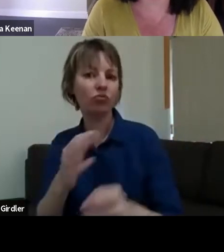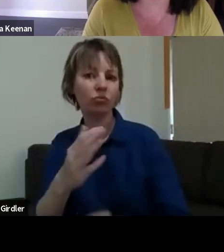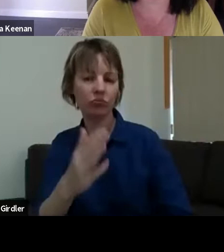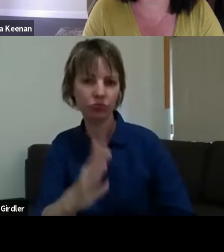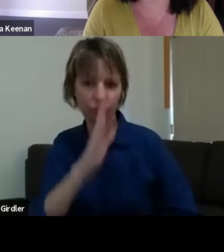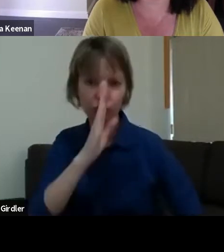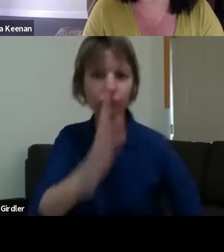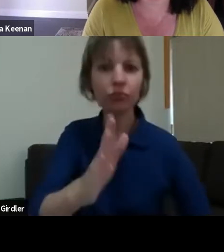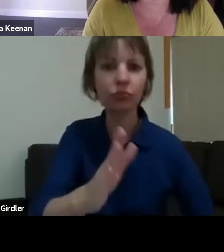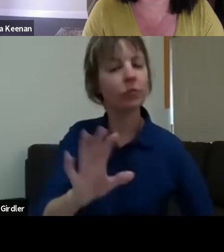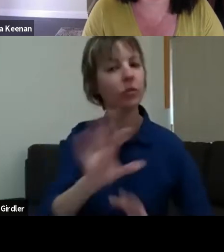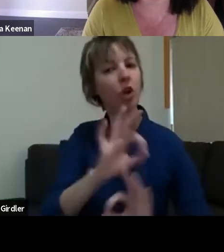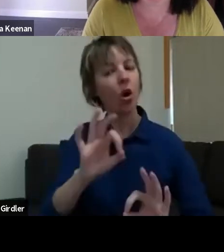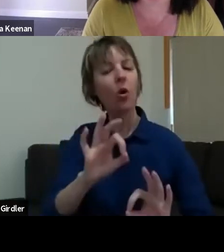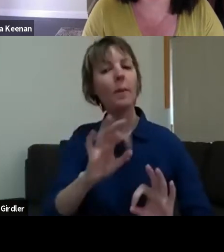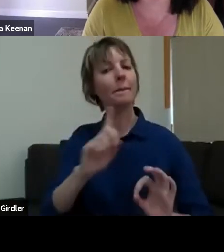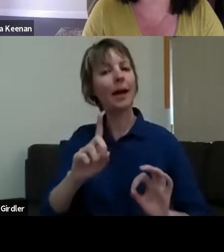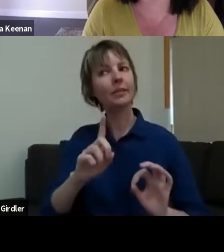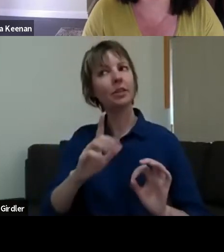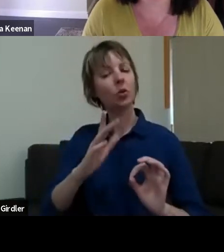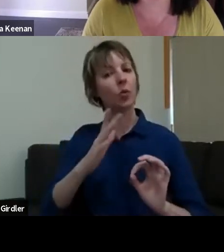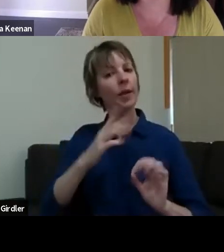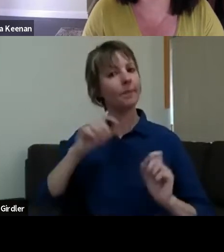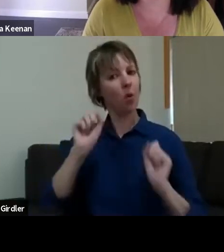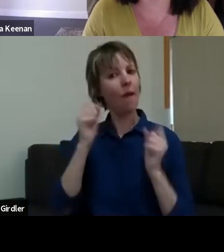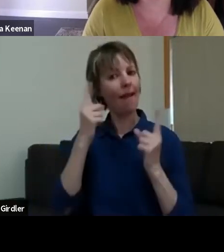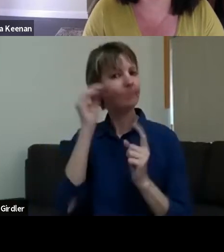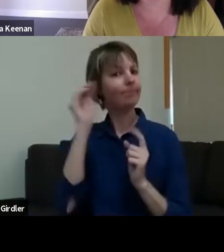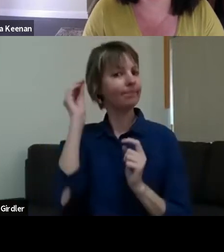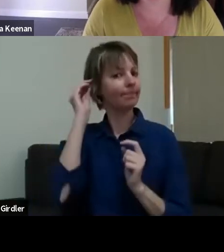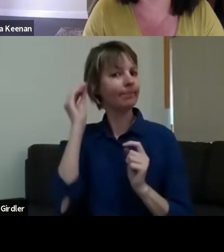aware of the impacts of the mental health impacts on people and what we